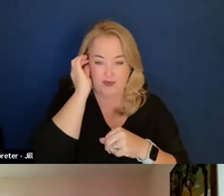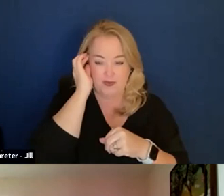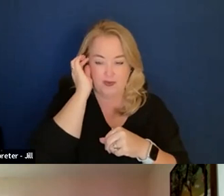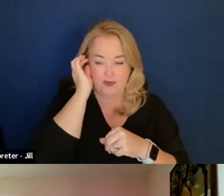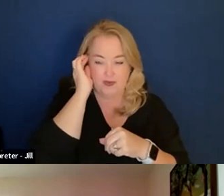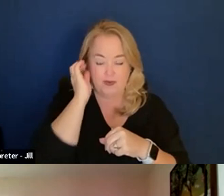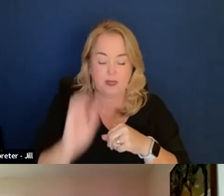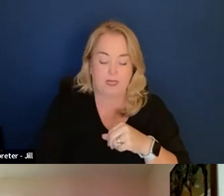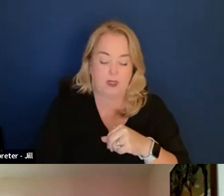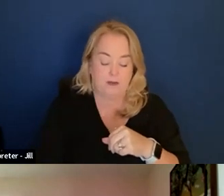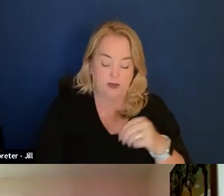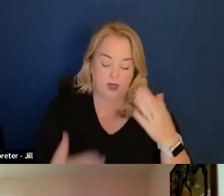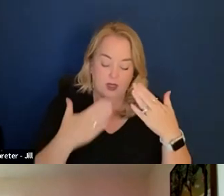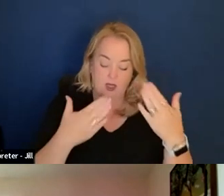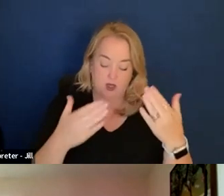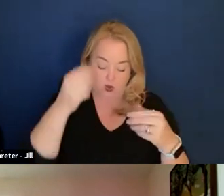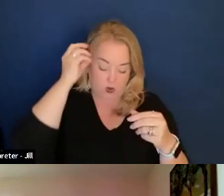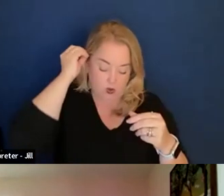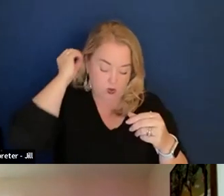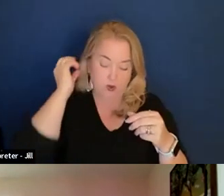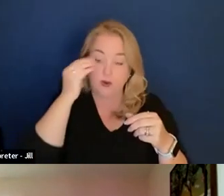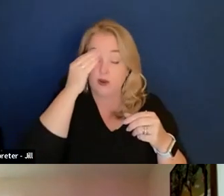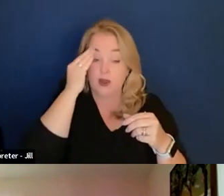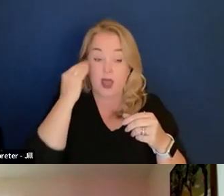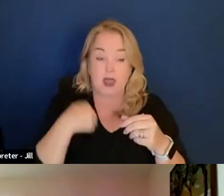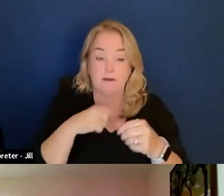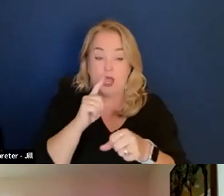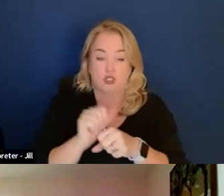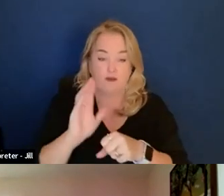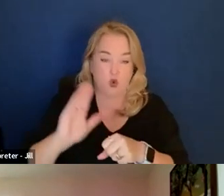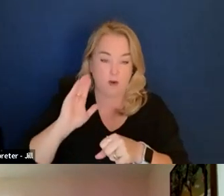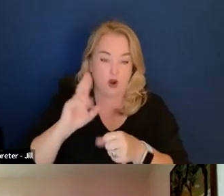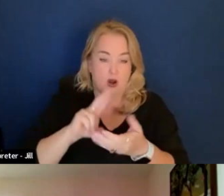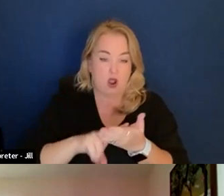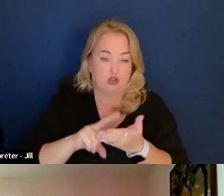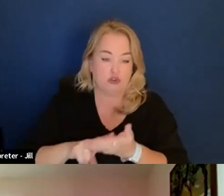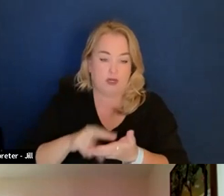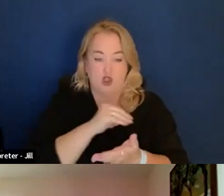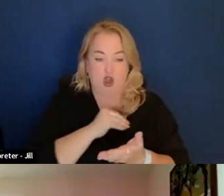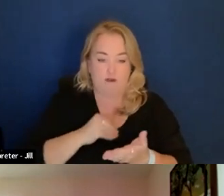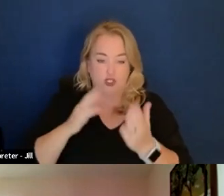Thanks for having me. I'm actually a former contracting Officer. I am no longer signing contracts.